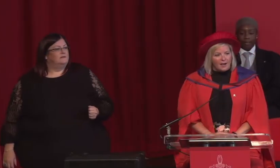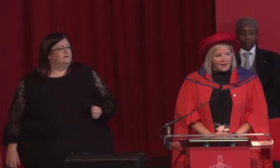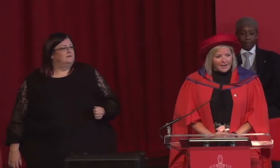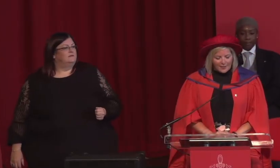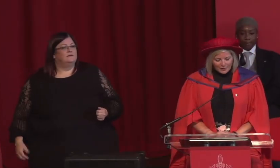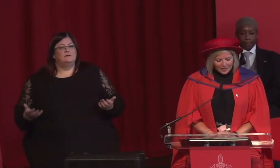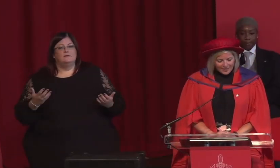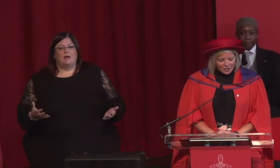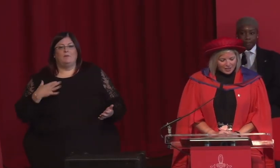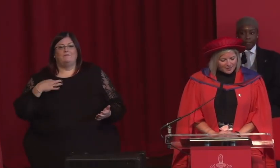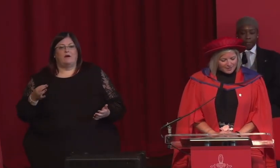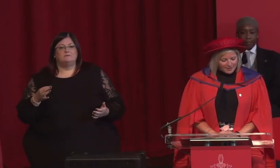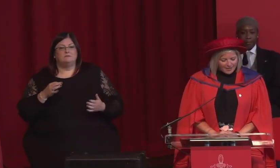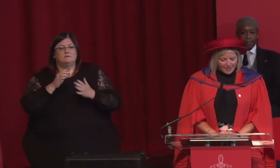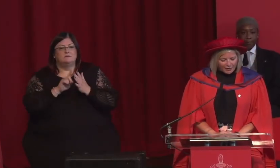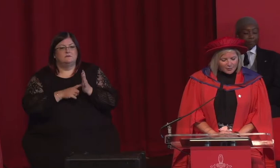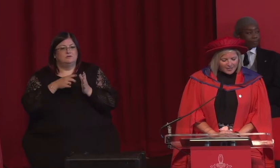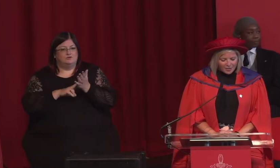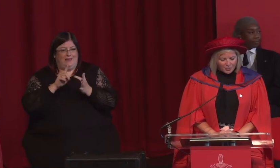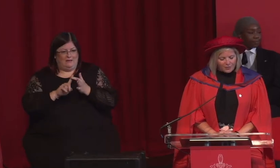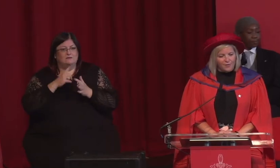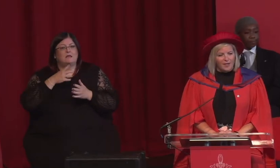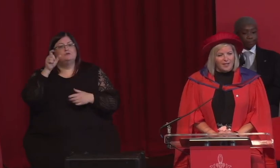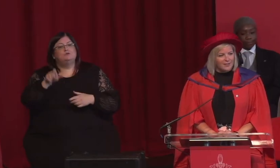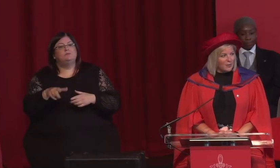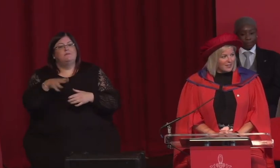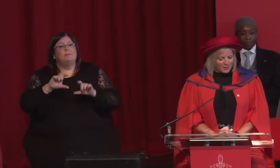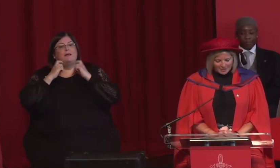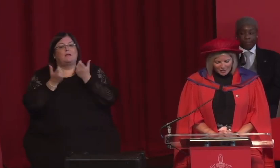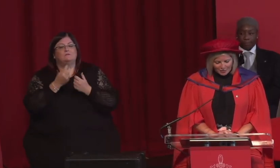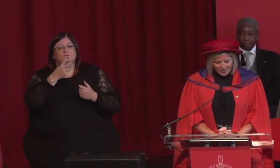I now invite Jenny Byrne, a graduating student from the class of 2022,